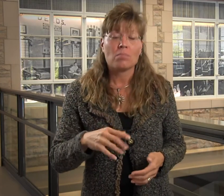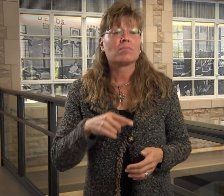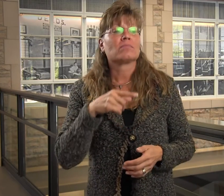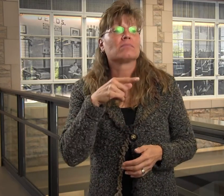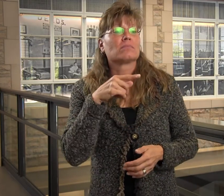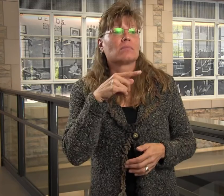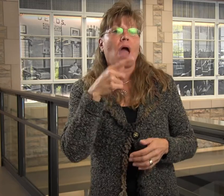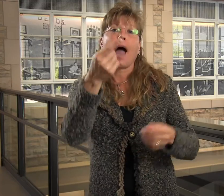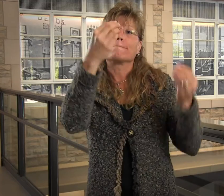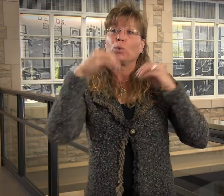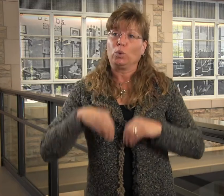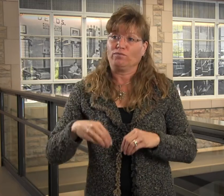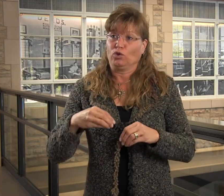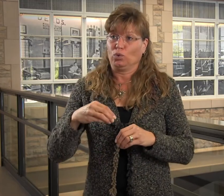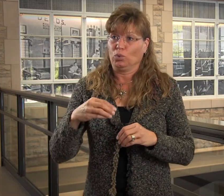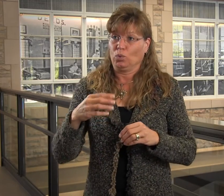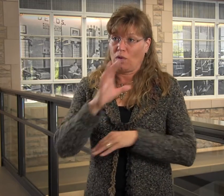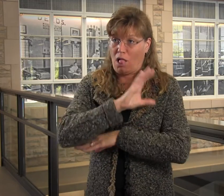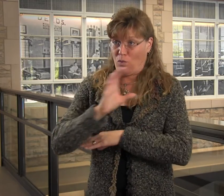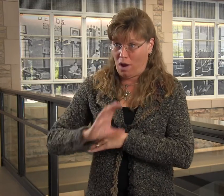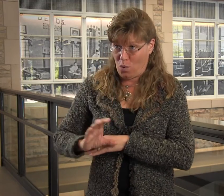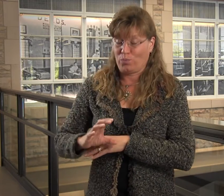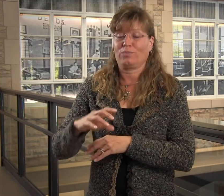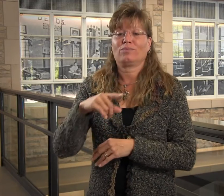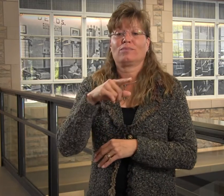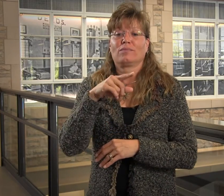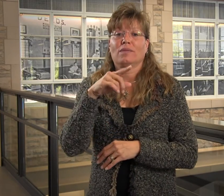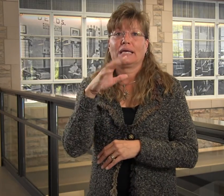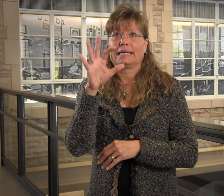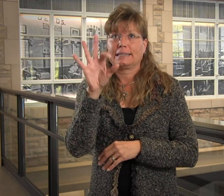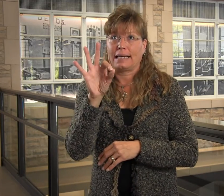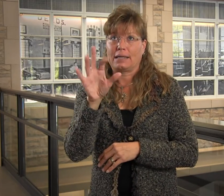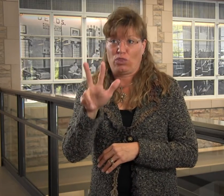so that seemed like a good idea. I moved to Colorado